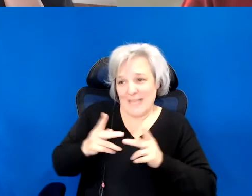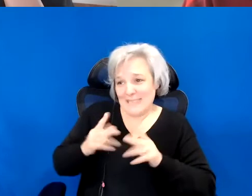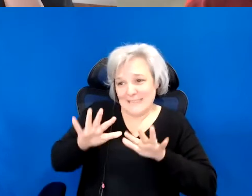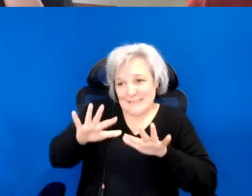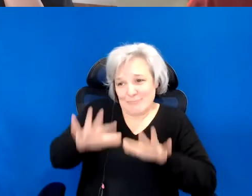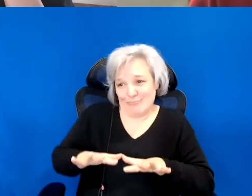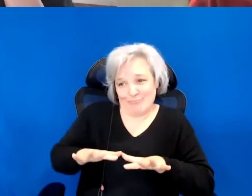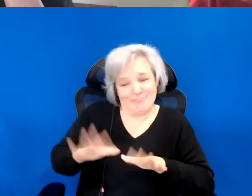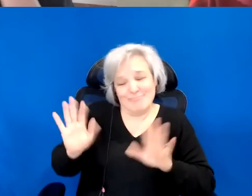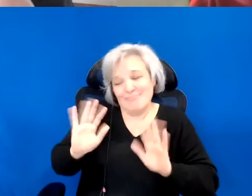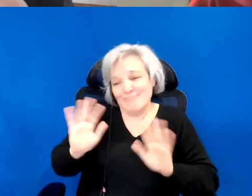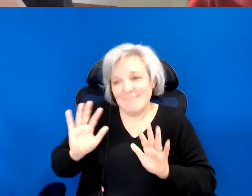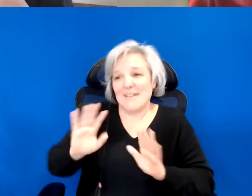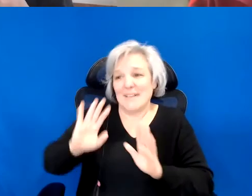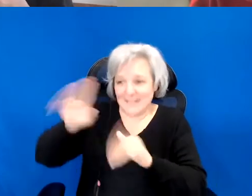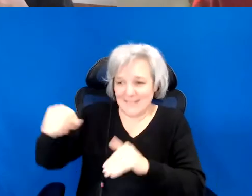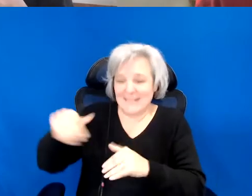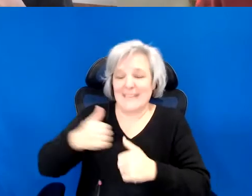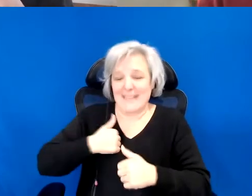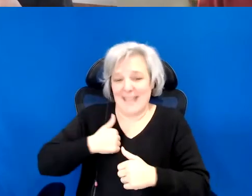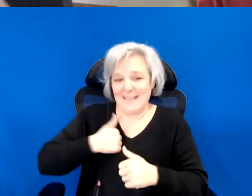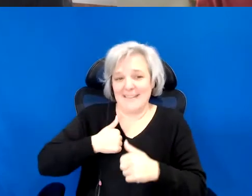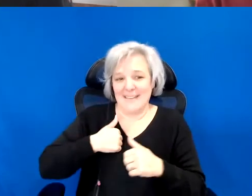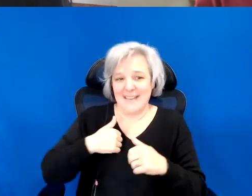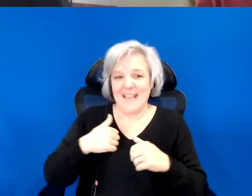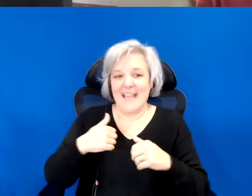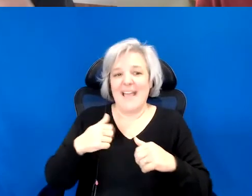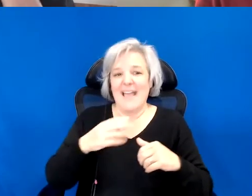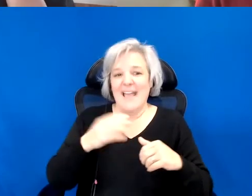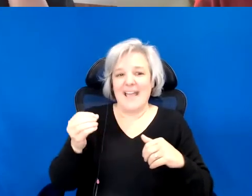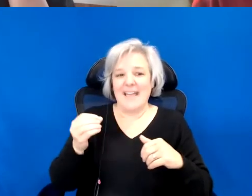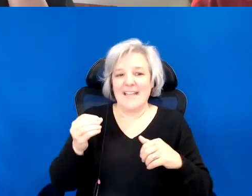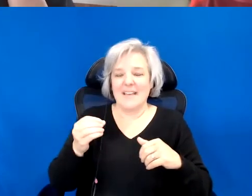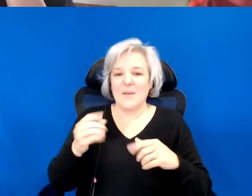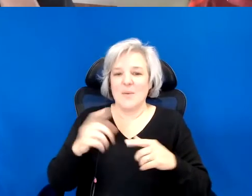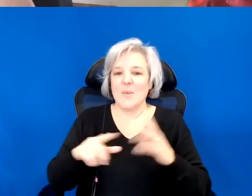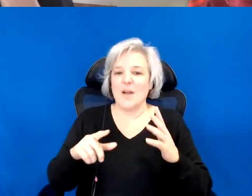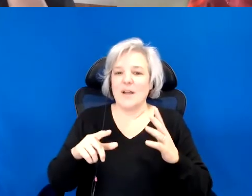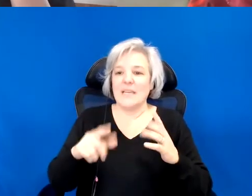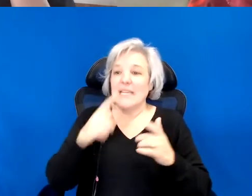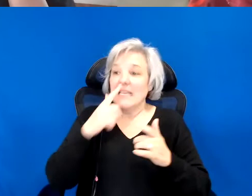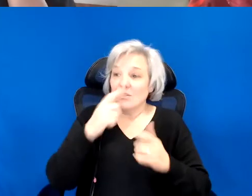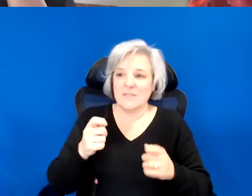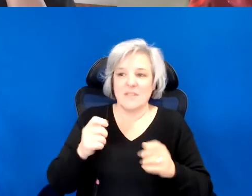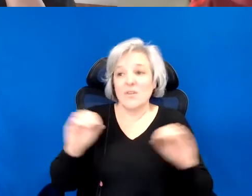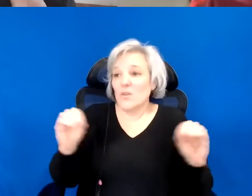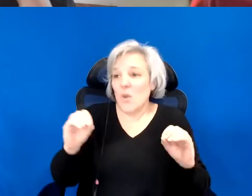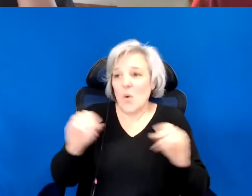And the interest for me and that is that no place is my place.